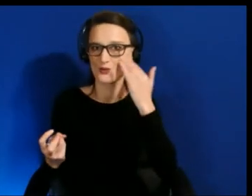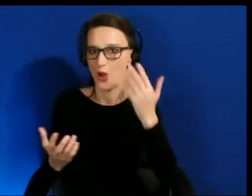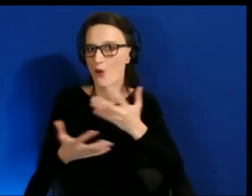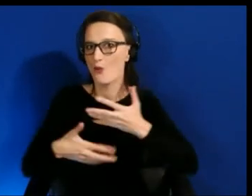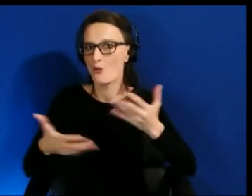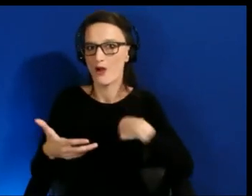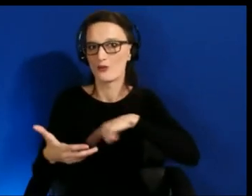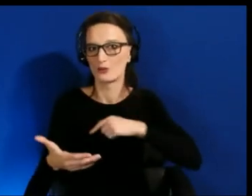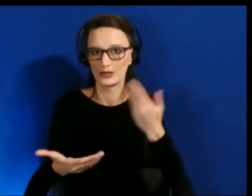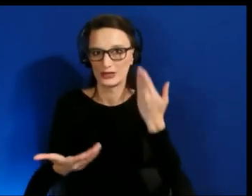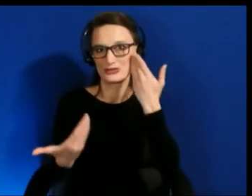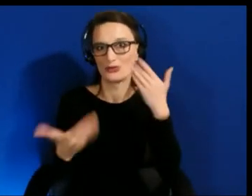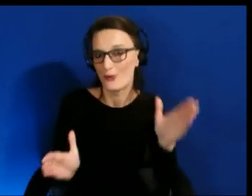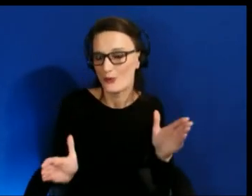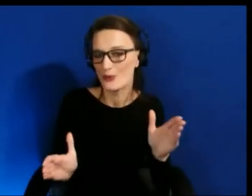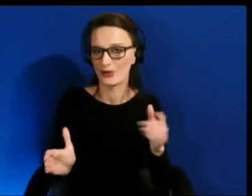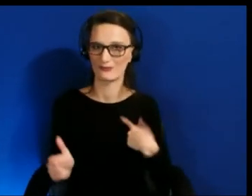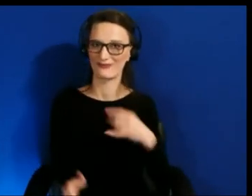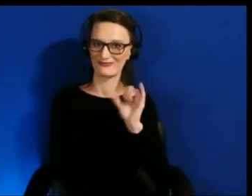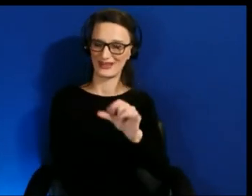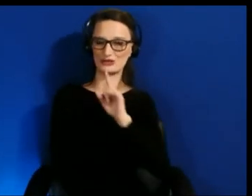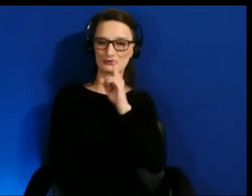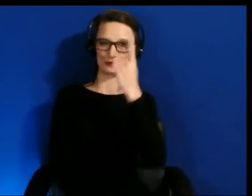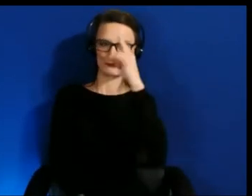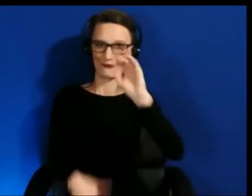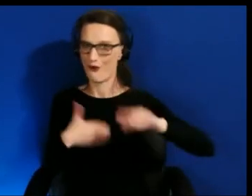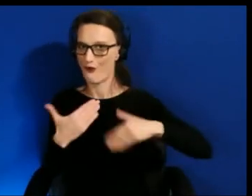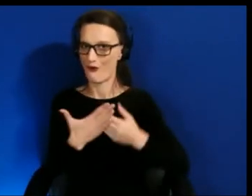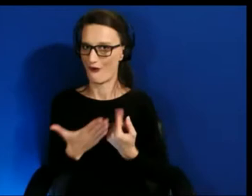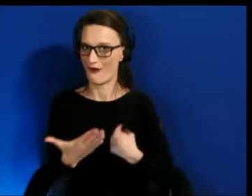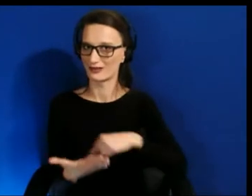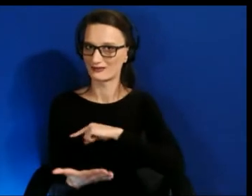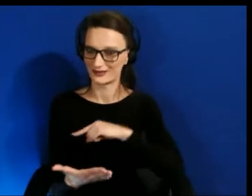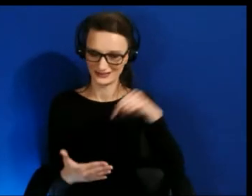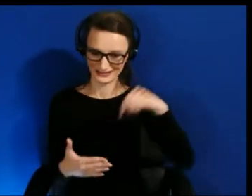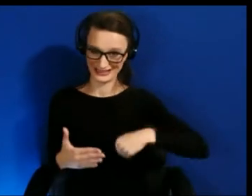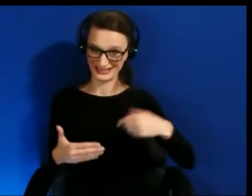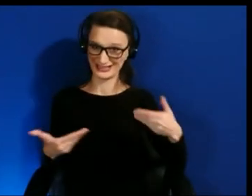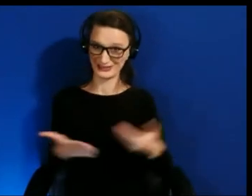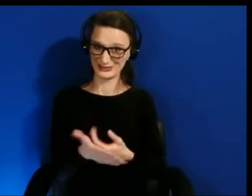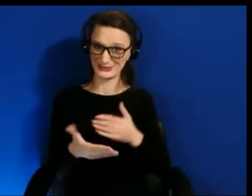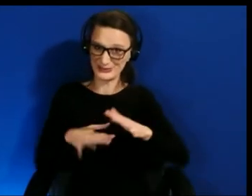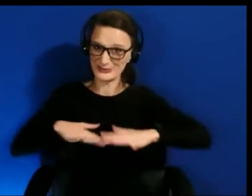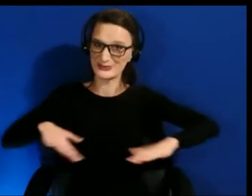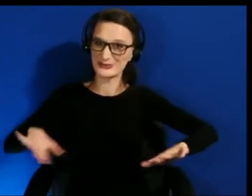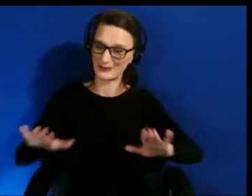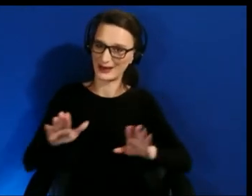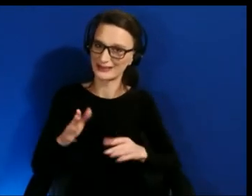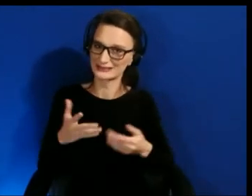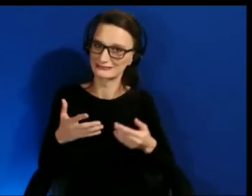This is an emerging technology space and there is no stable base from which we -- any